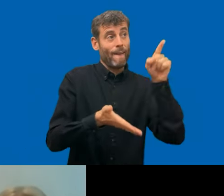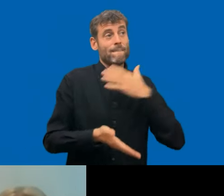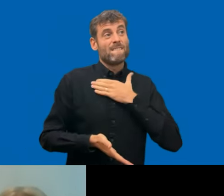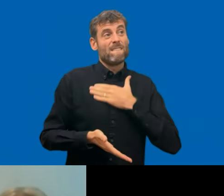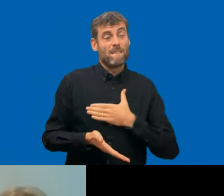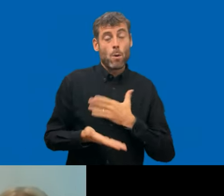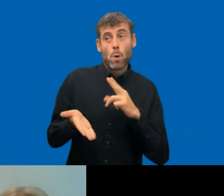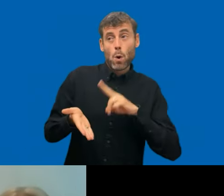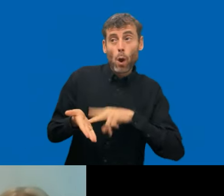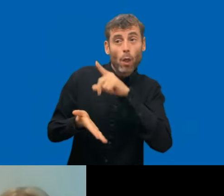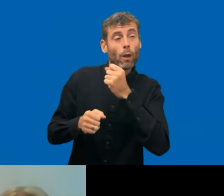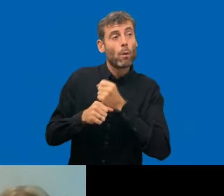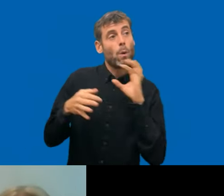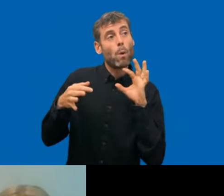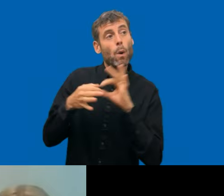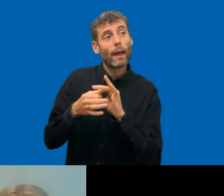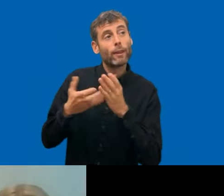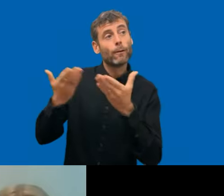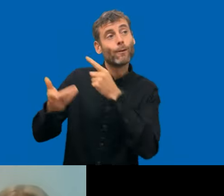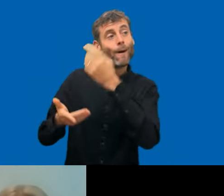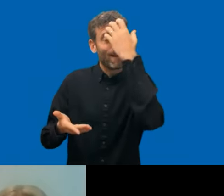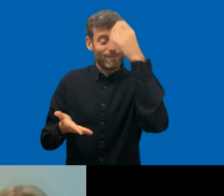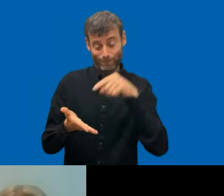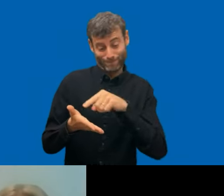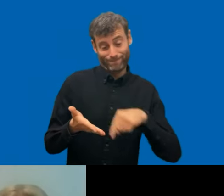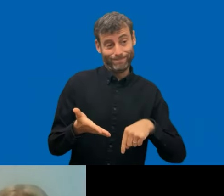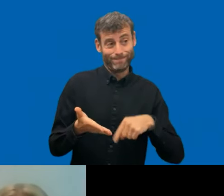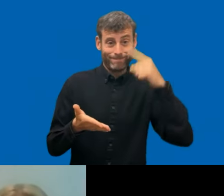countries in the EU that disqualify software suppliers who do not deliver according to